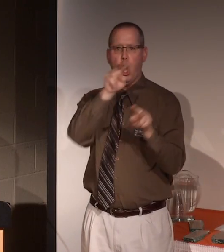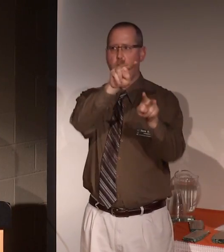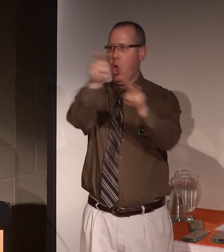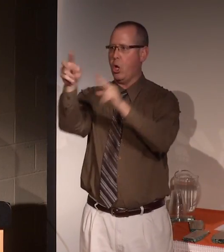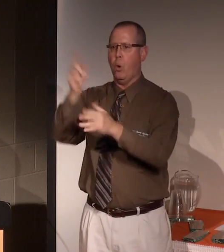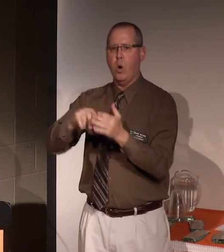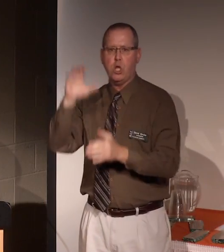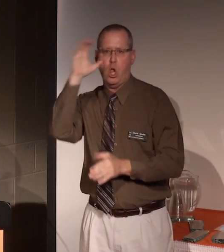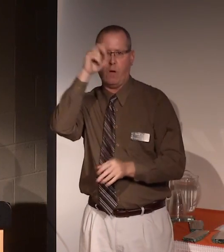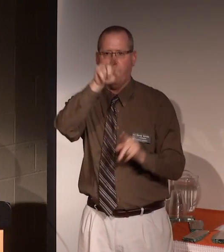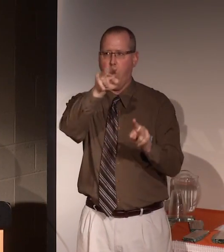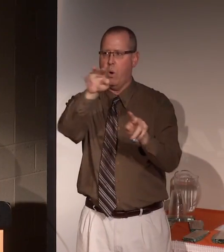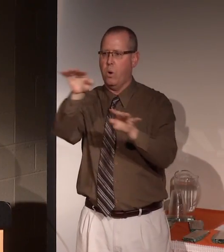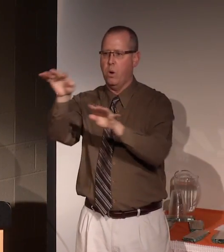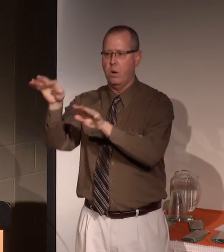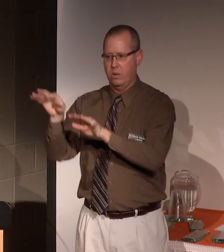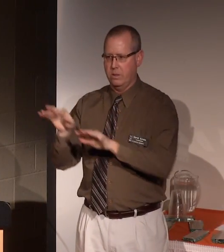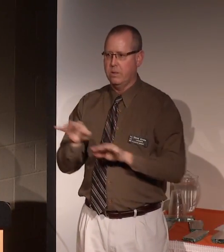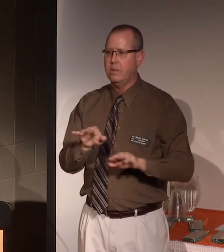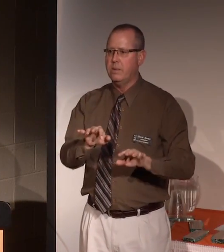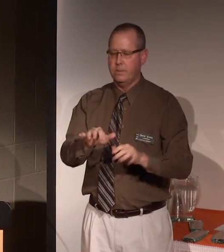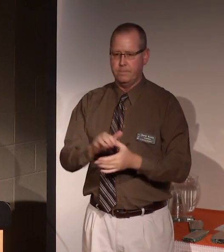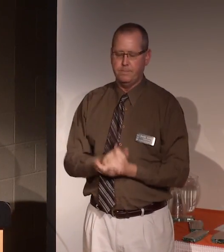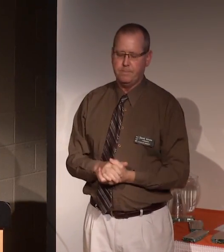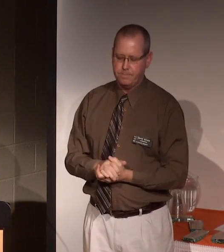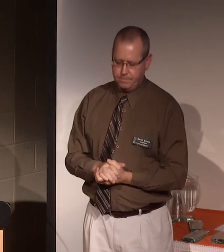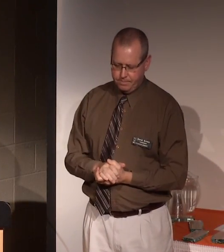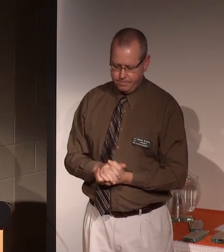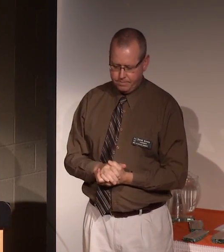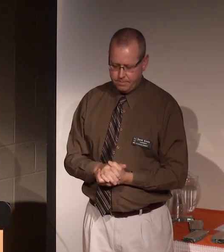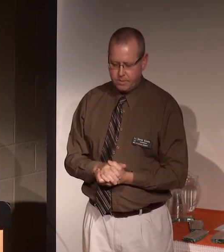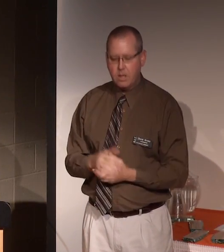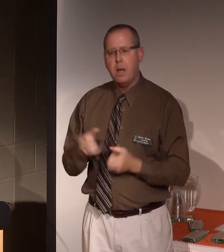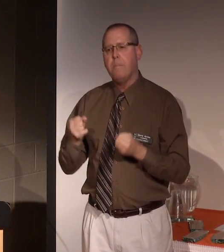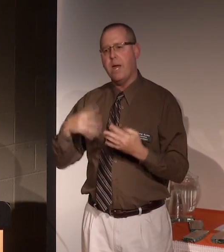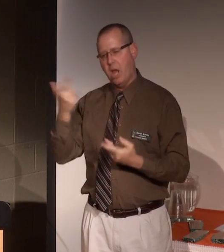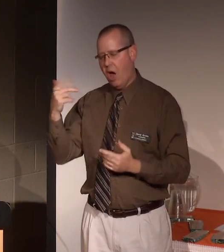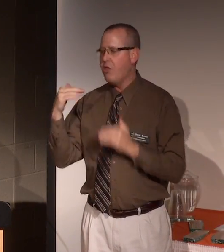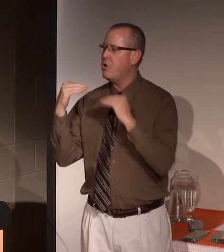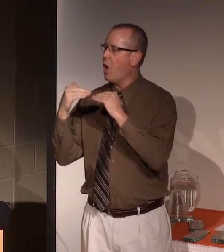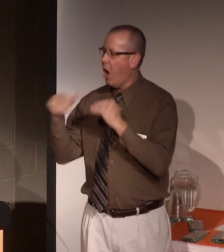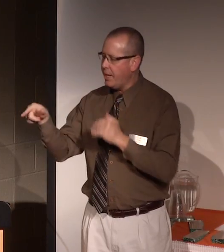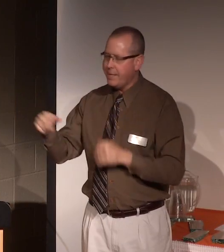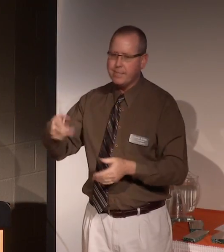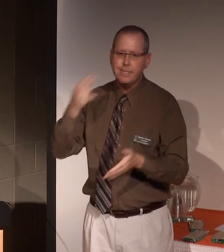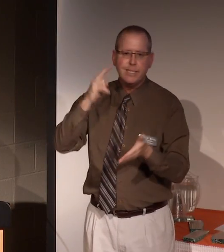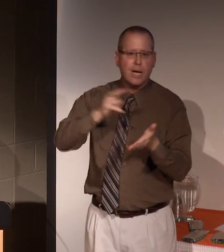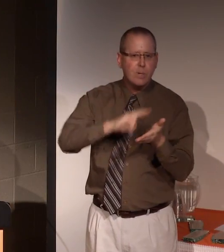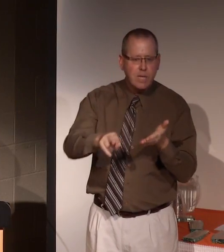to look for. There are many other colleagues, secretaries, even a few